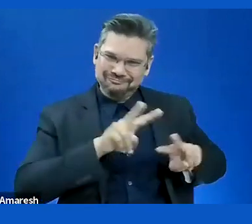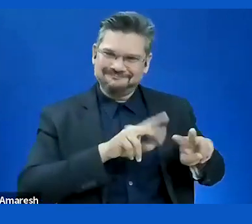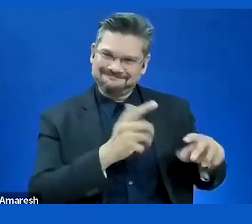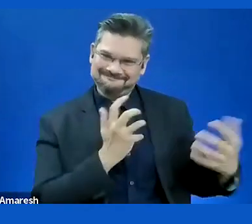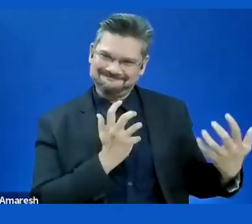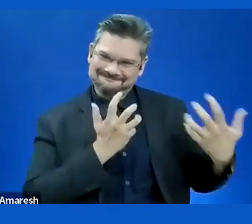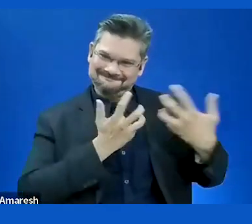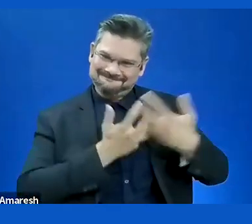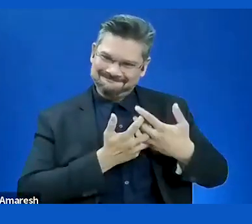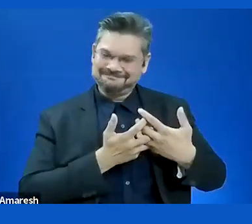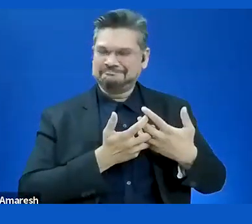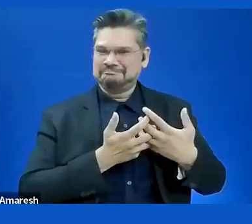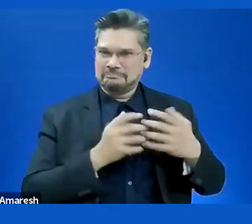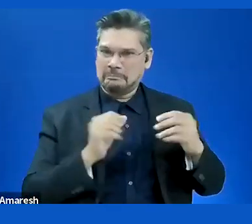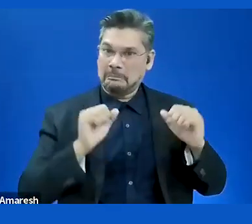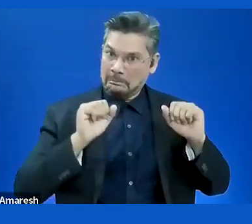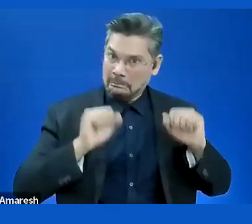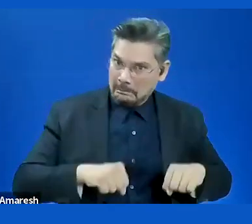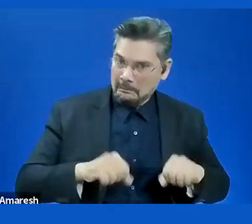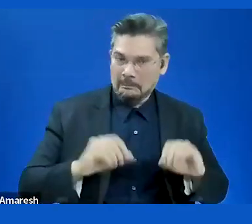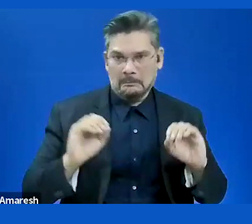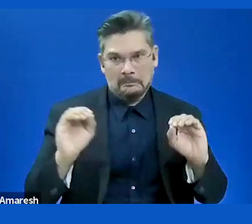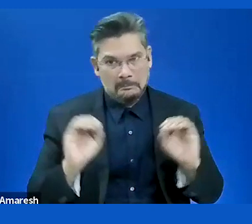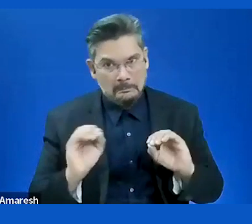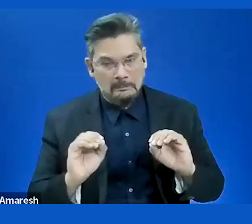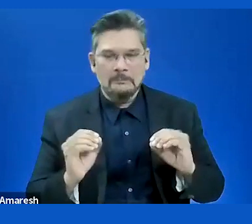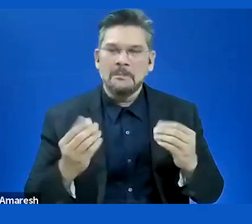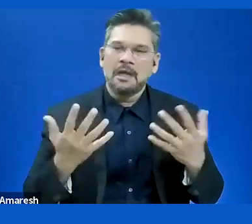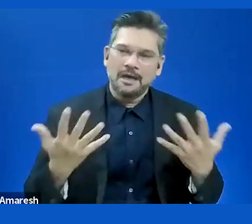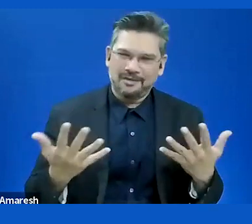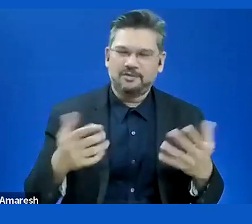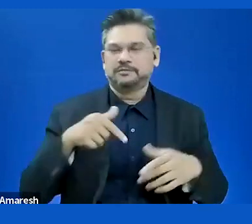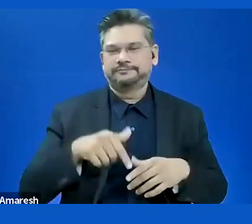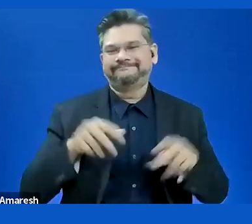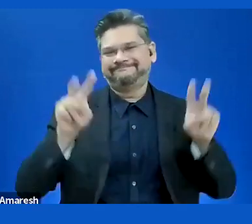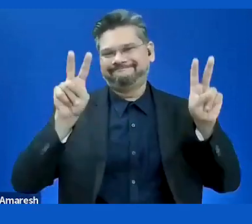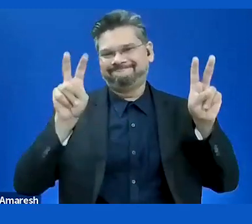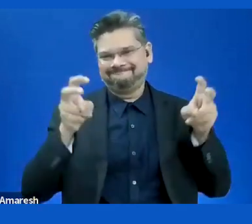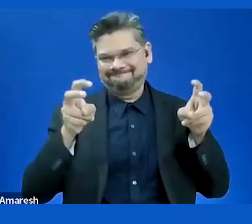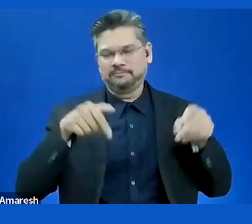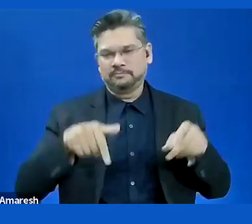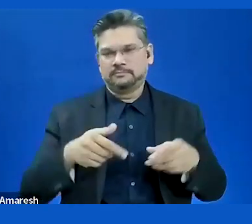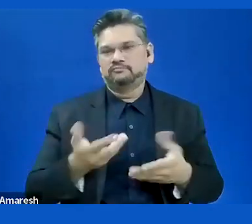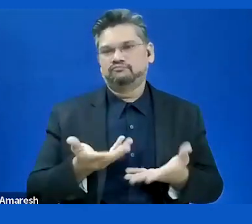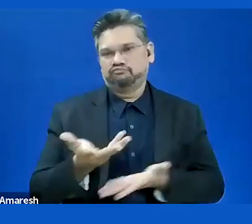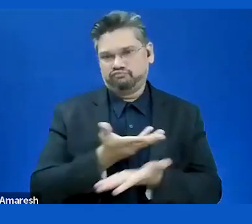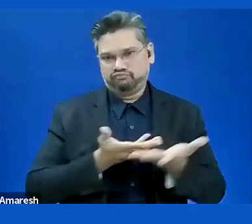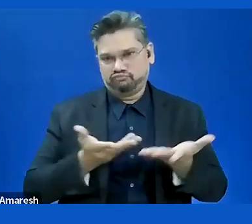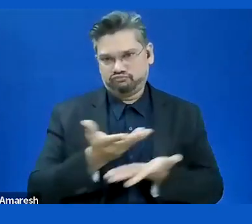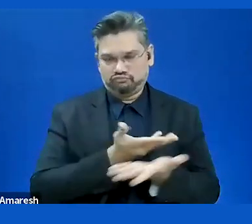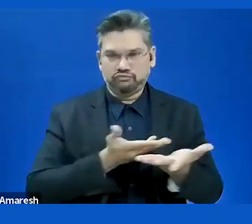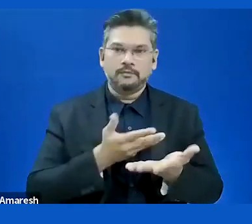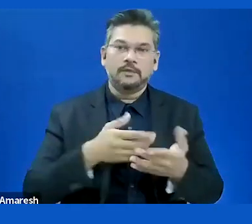as a user that is important. Here we have our introduction made by Cato Lie, my dear friend